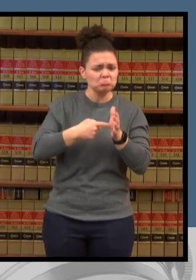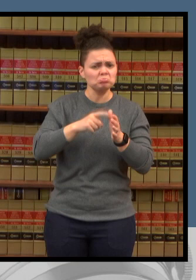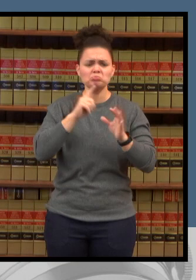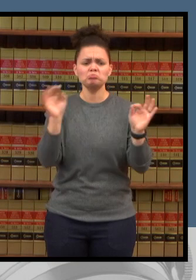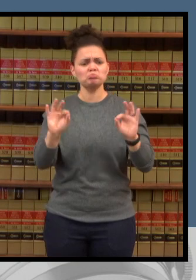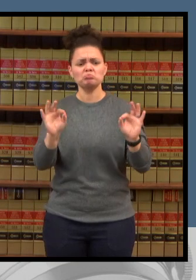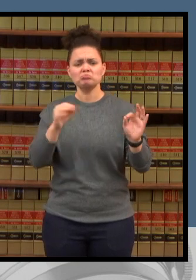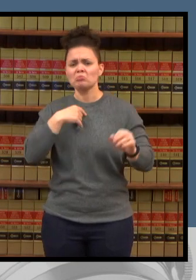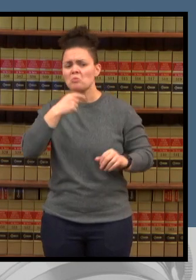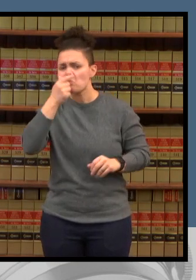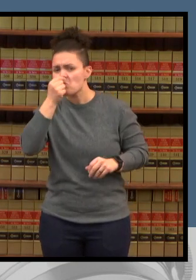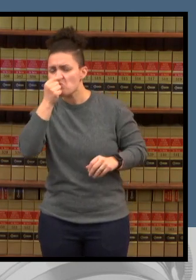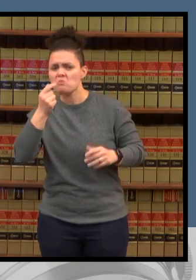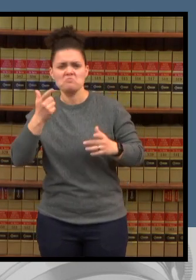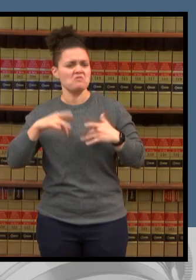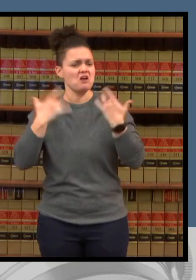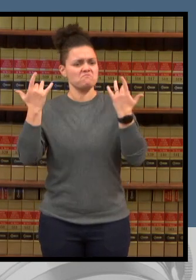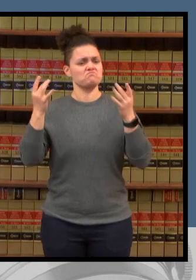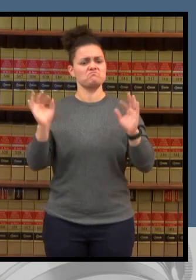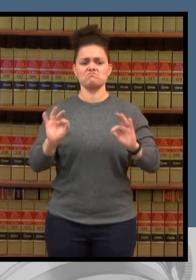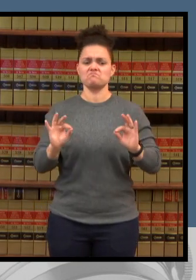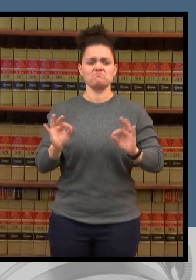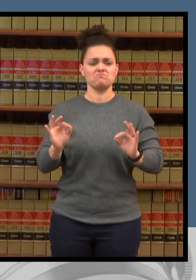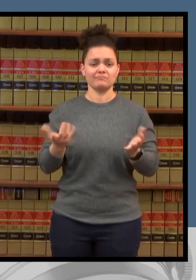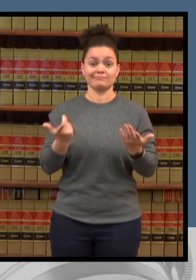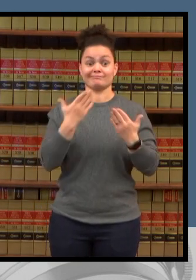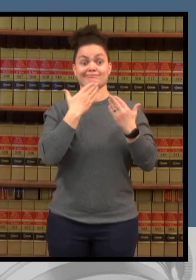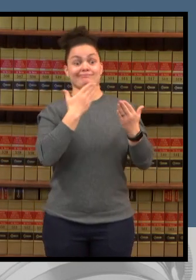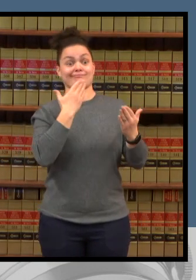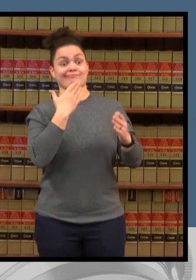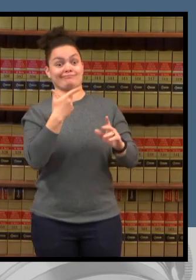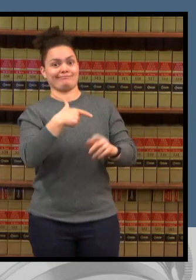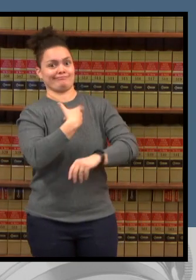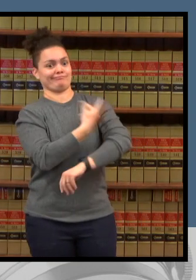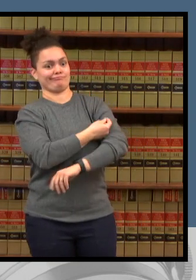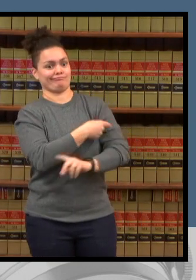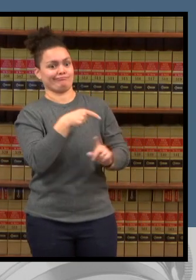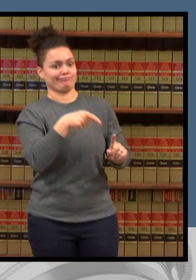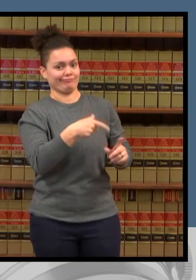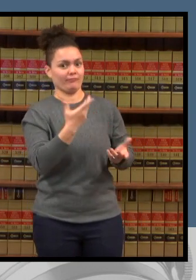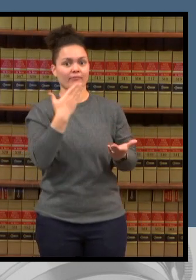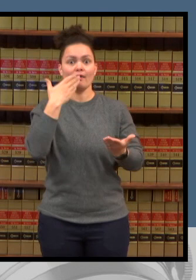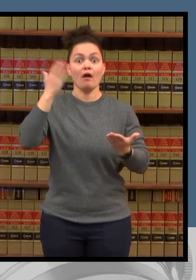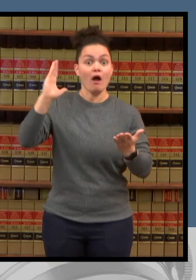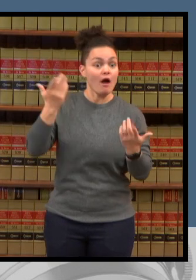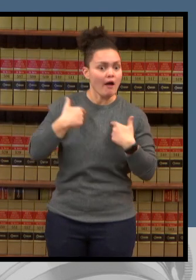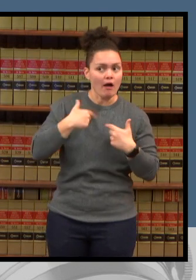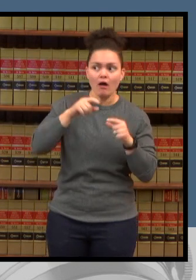weren't too devastating i'm grateful that i was not hospitalized at any time and again i got that